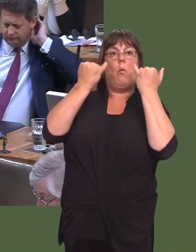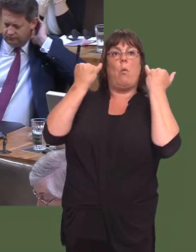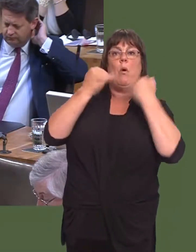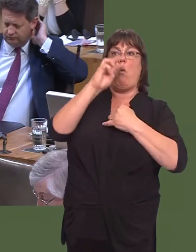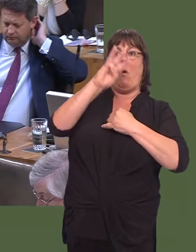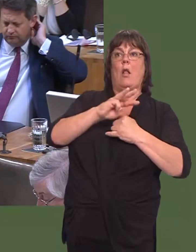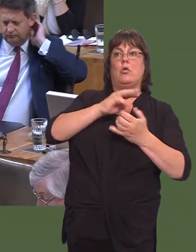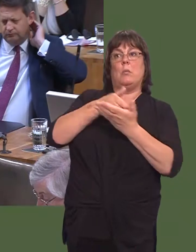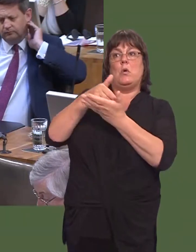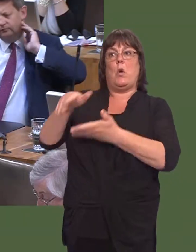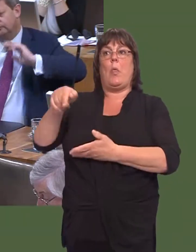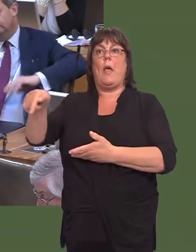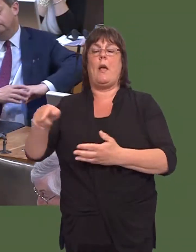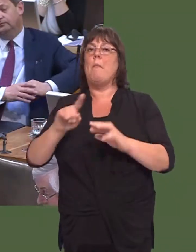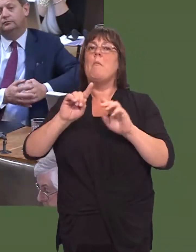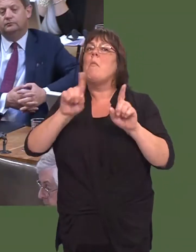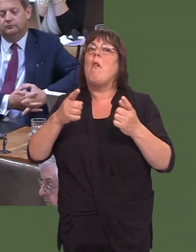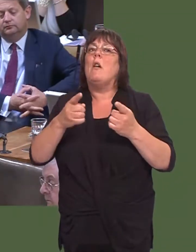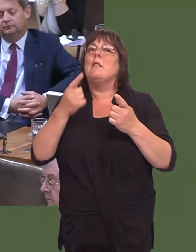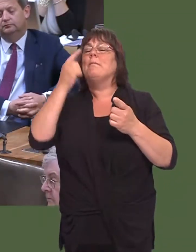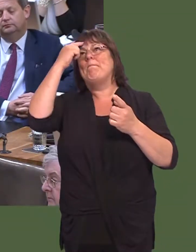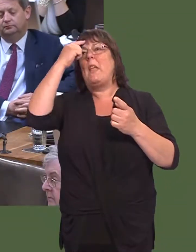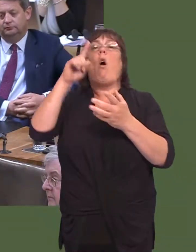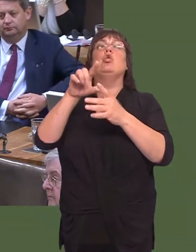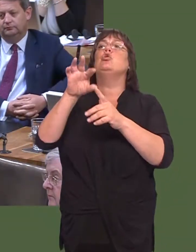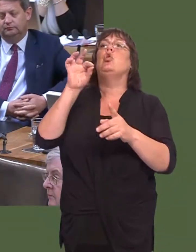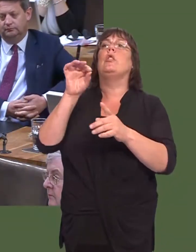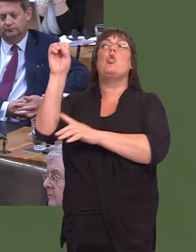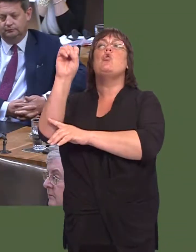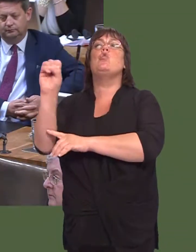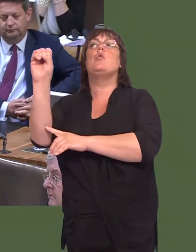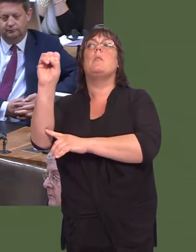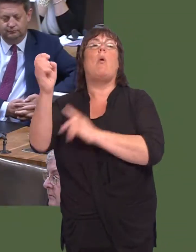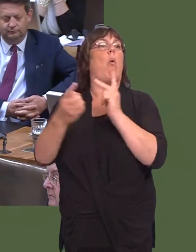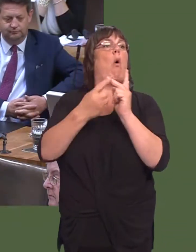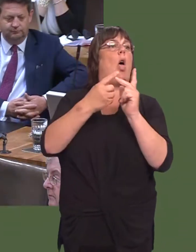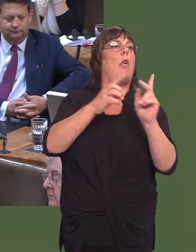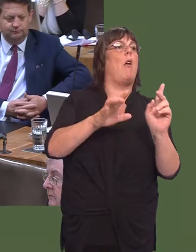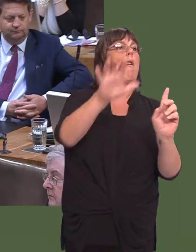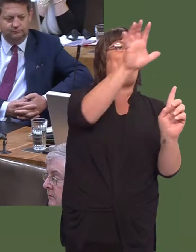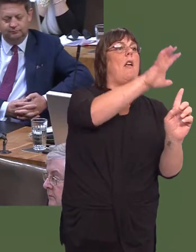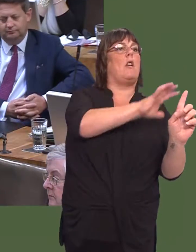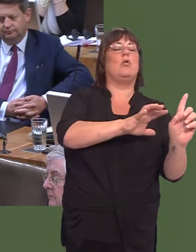But we shouldnít think that itís a choice between accessing the European market or accessing other markets.